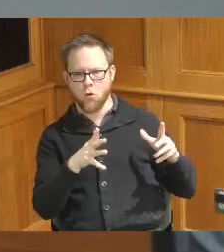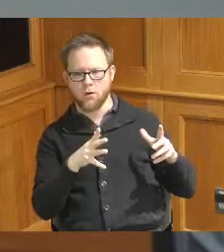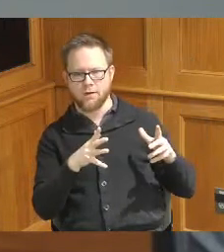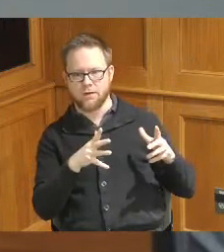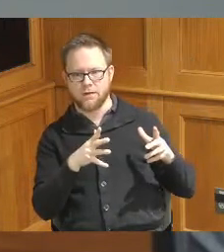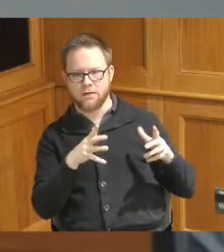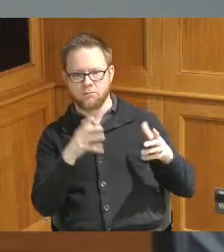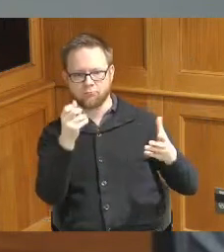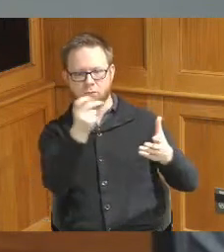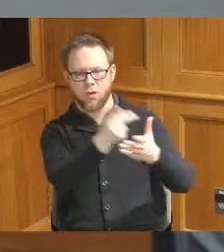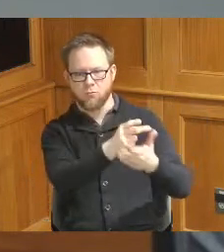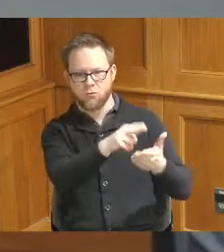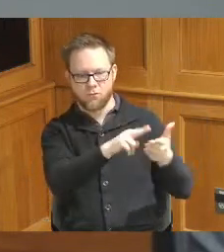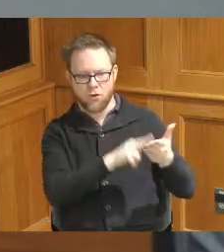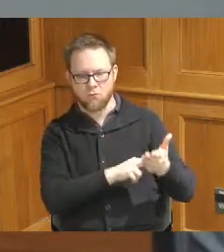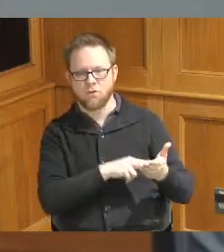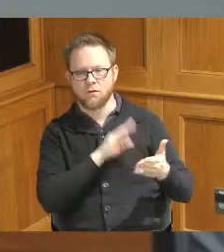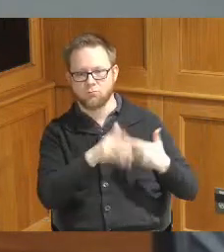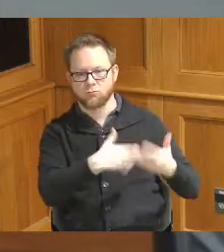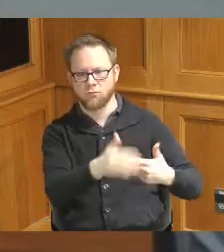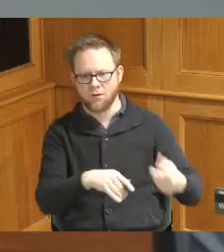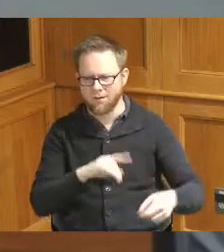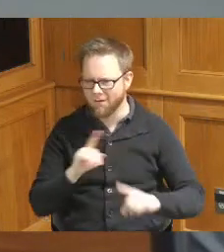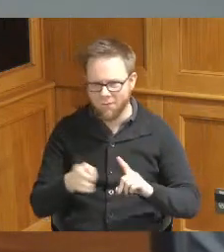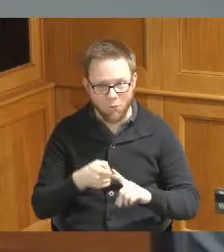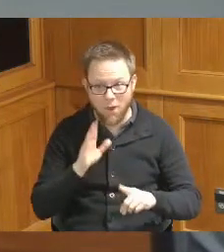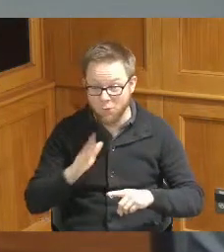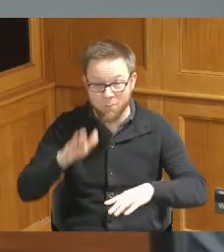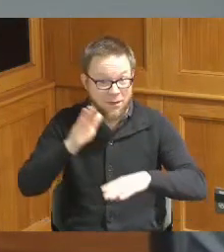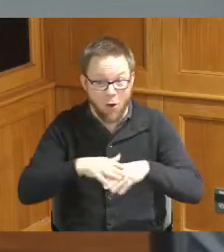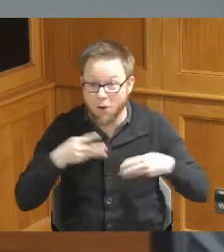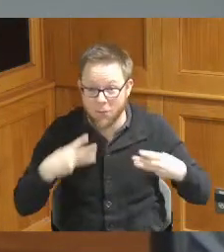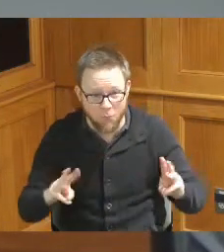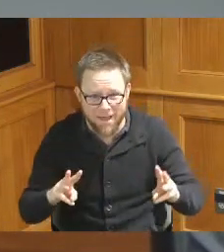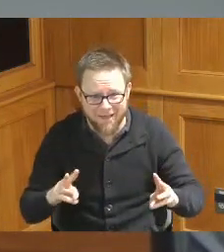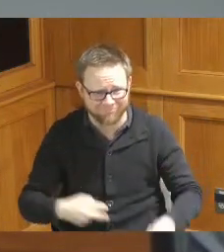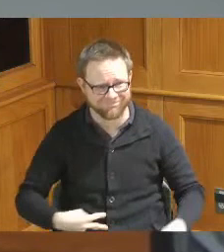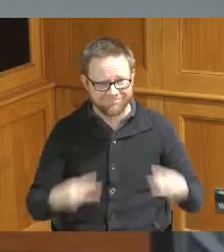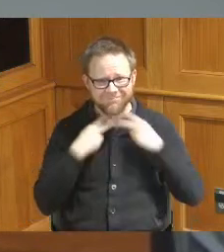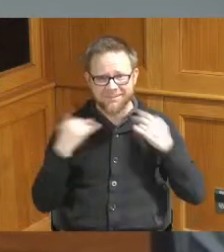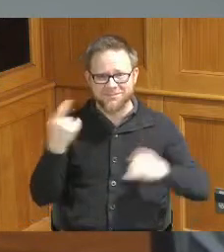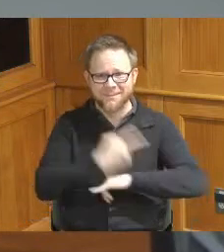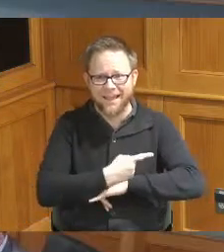those that is underway when will they get on the way because we got stuck today someone from Dusty